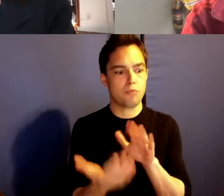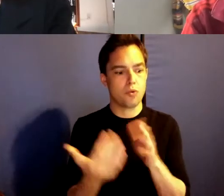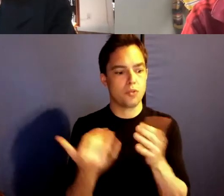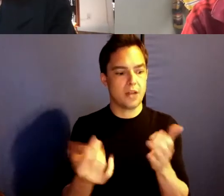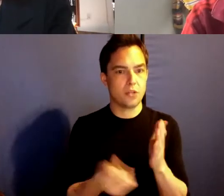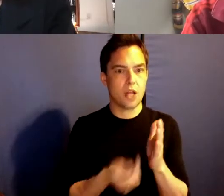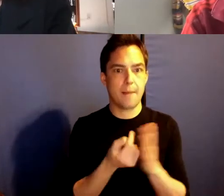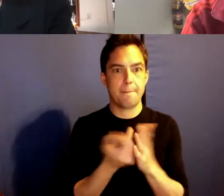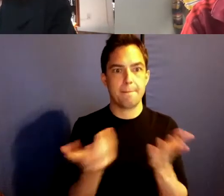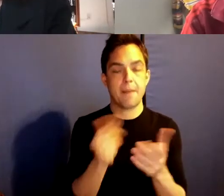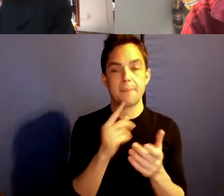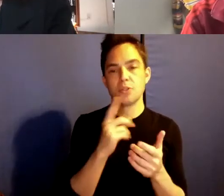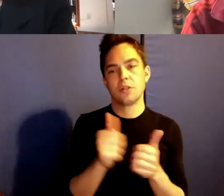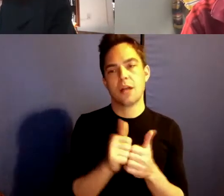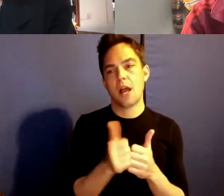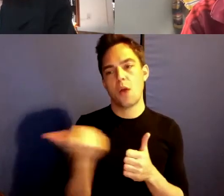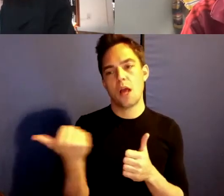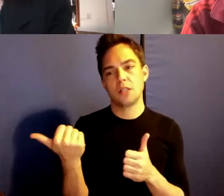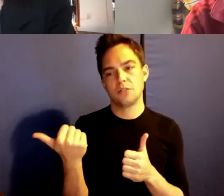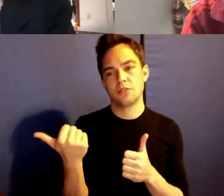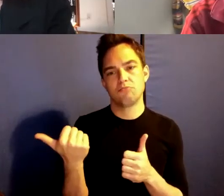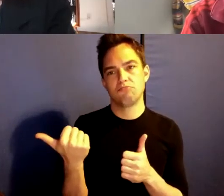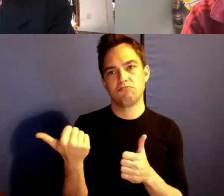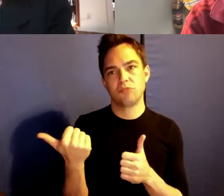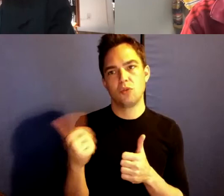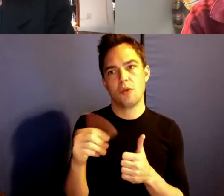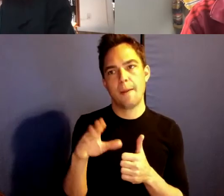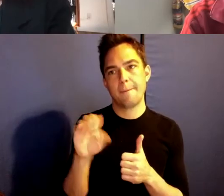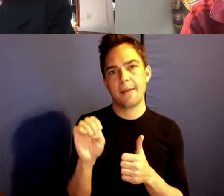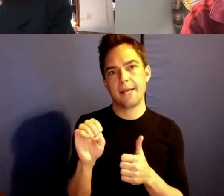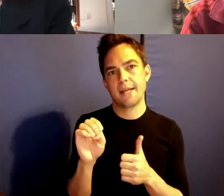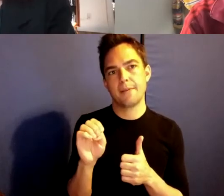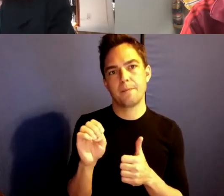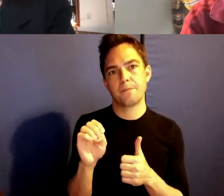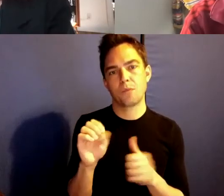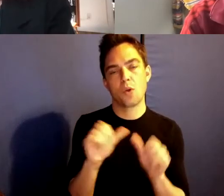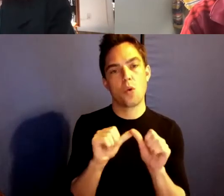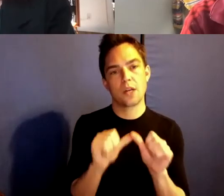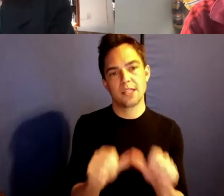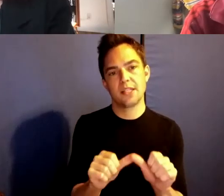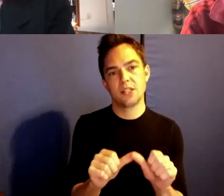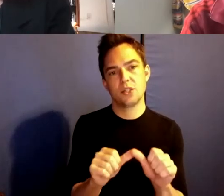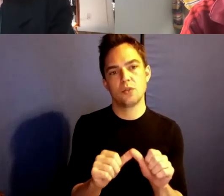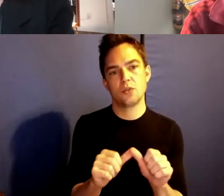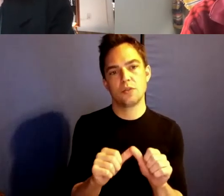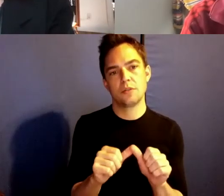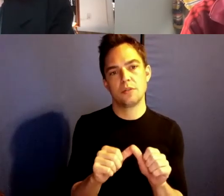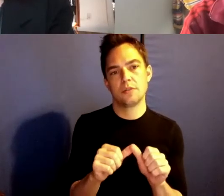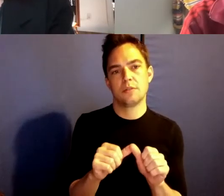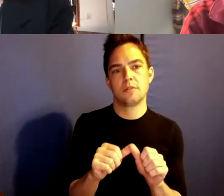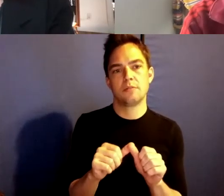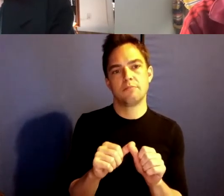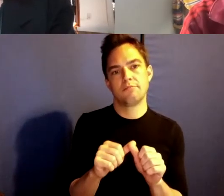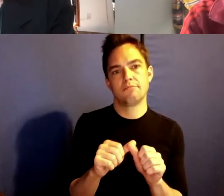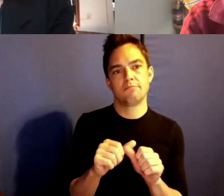I don't know how else you can be in a relation or continue the kind of fences medical O'Neill